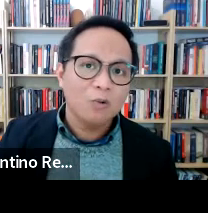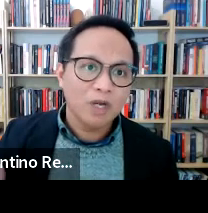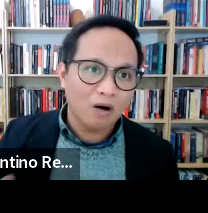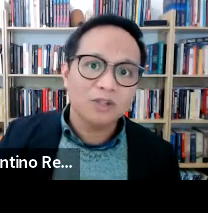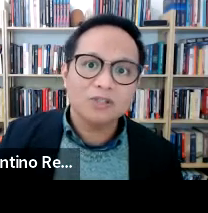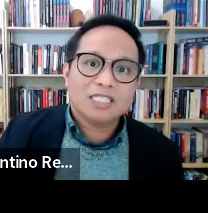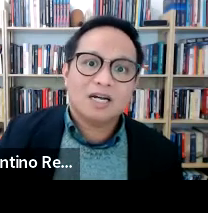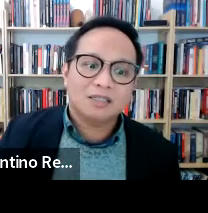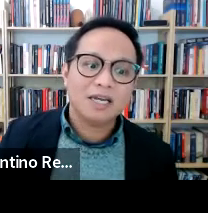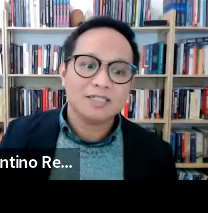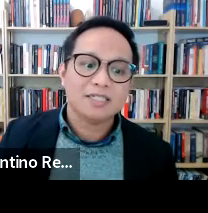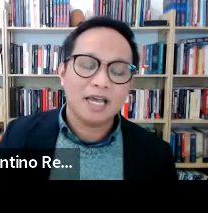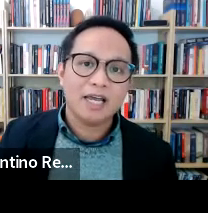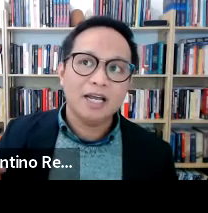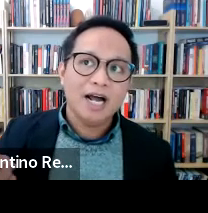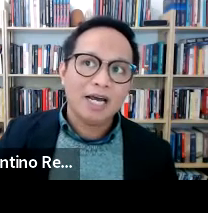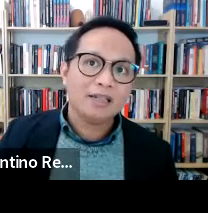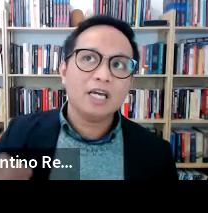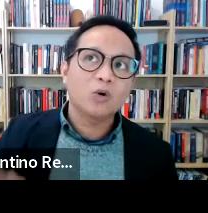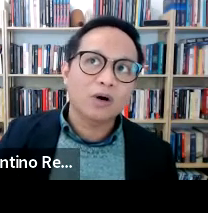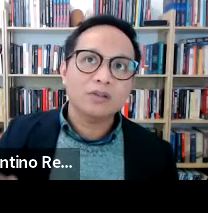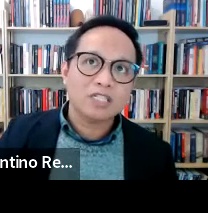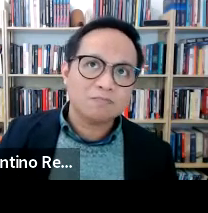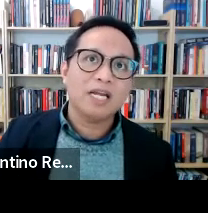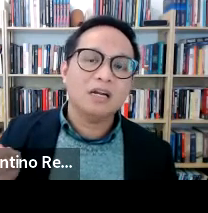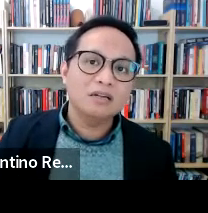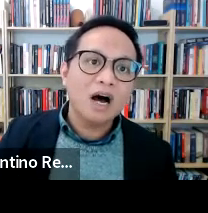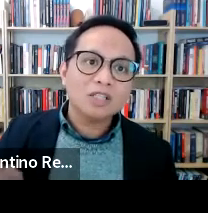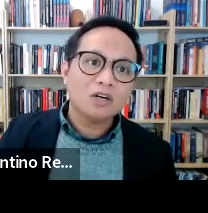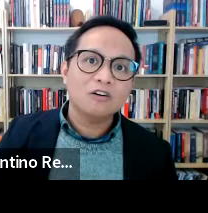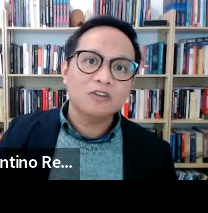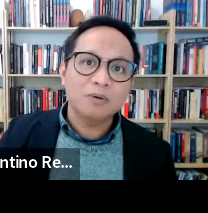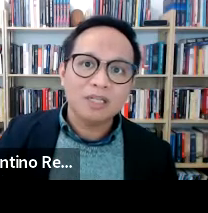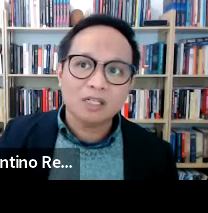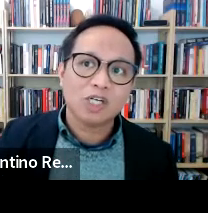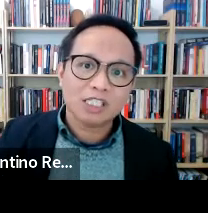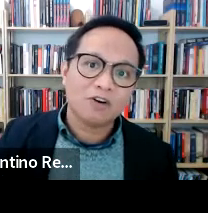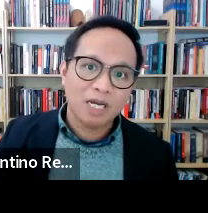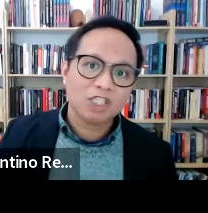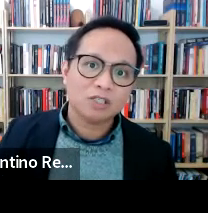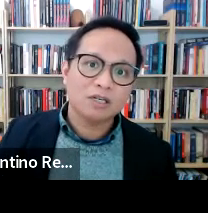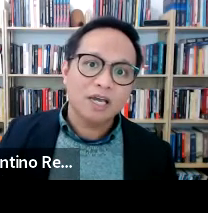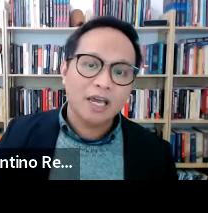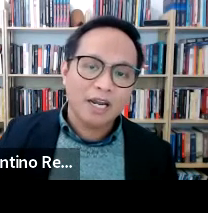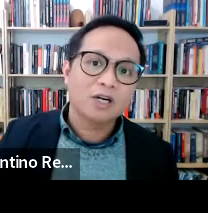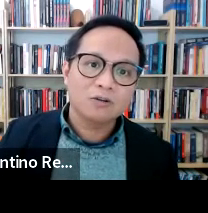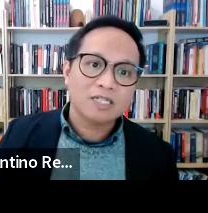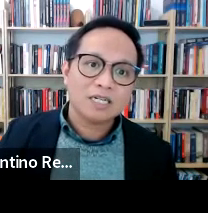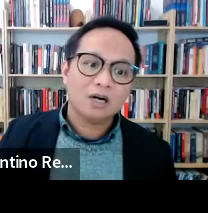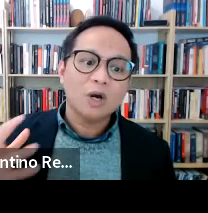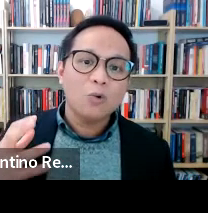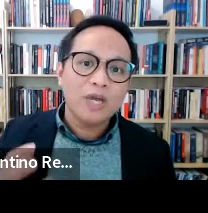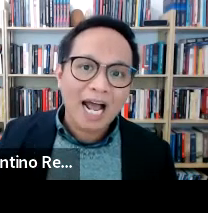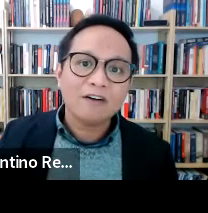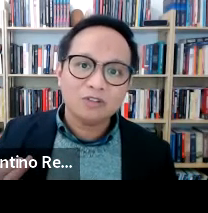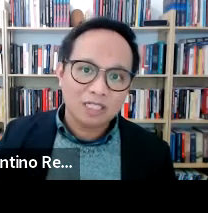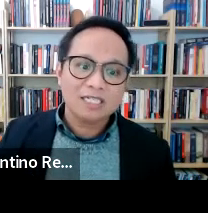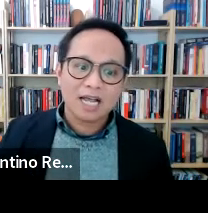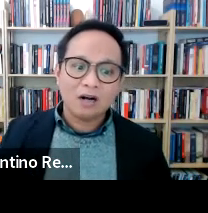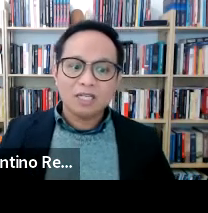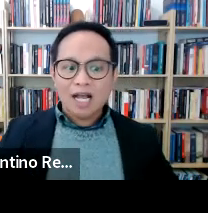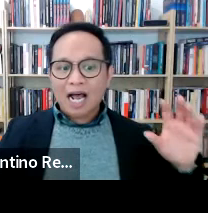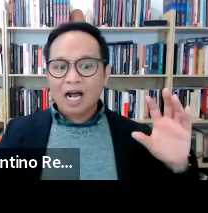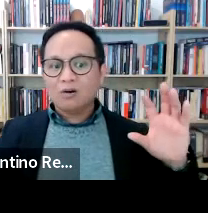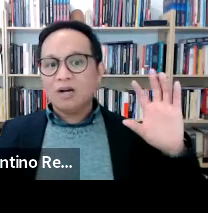Salvador Santino Regilme: We all know that's not the case, and I think in order to explain a lot of the political transformation in the global South, we have to tease out how.